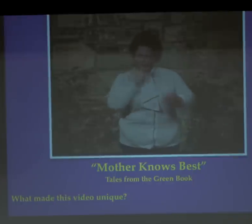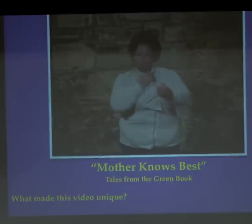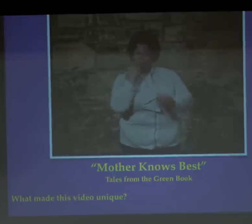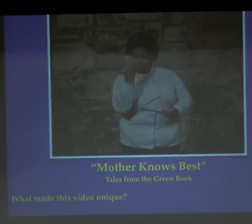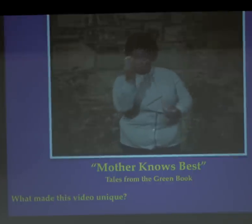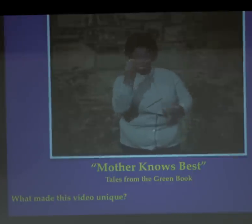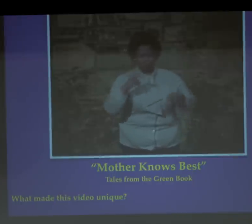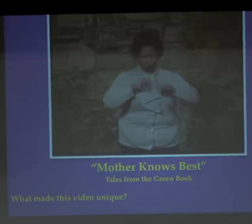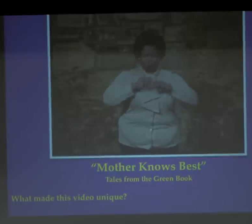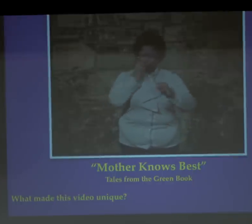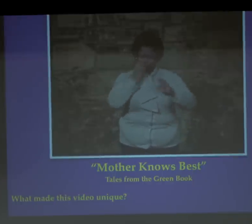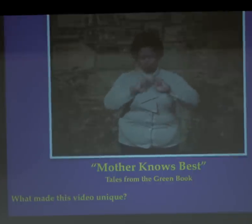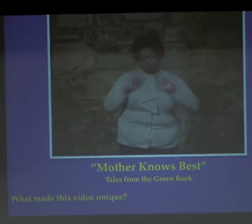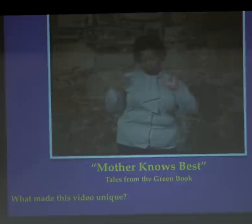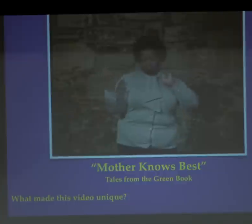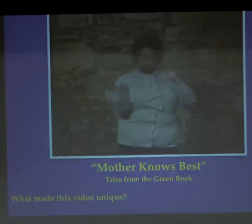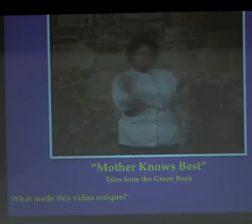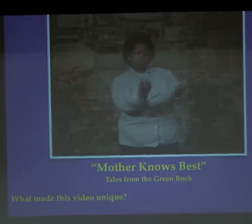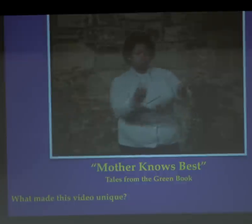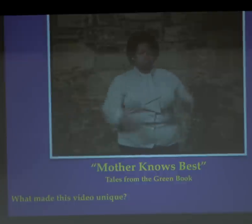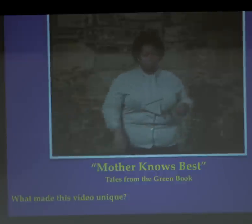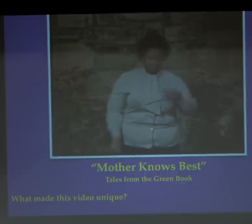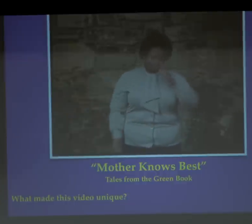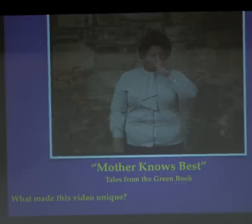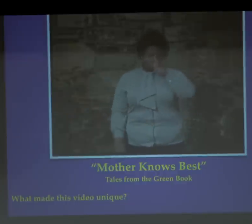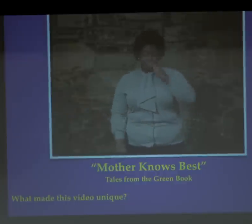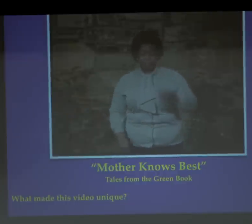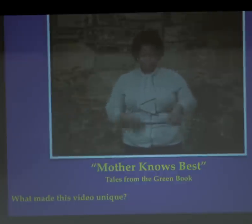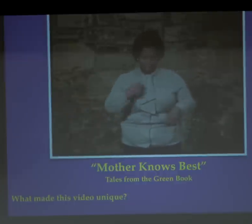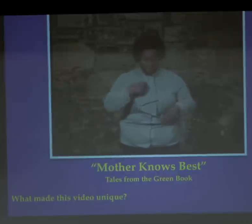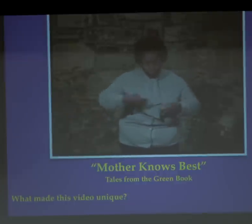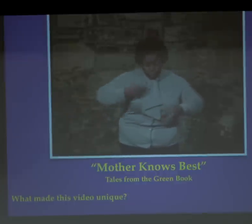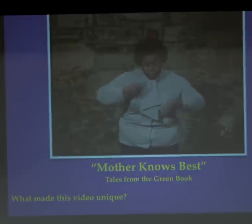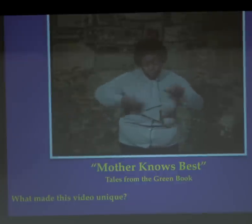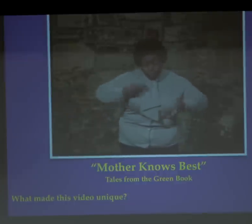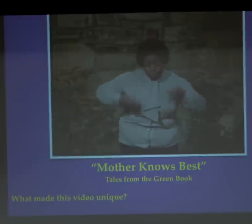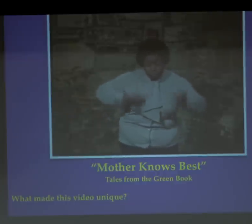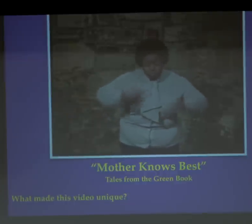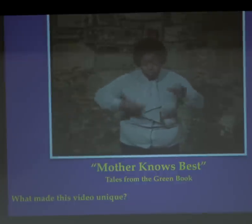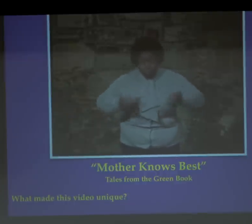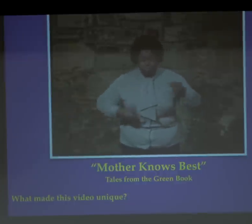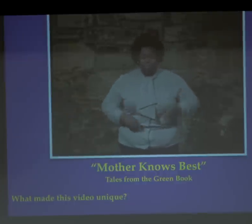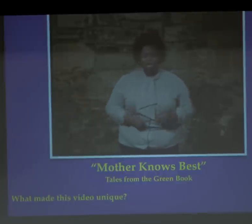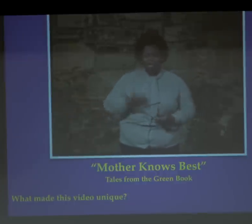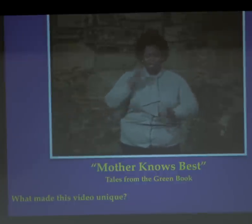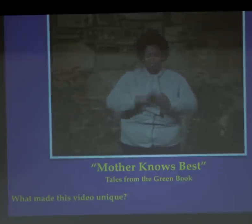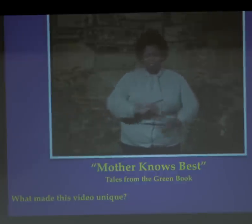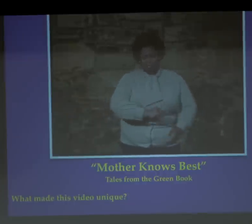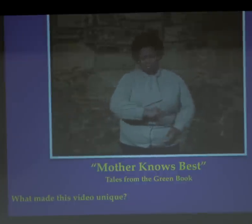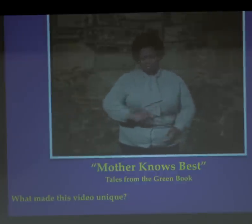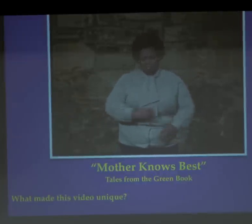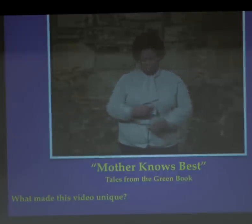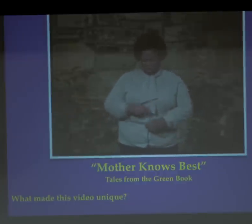I have another daughter who is 14. And my husband, we were out eating.